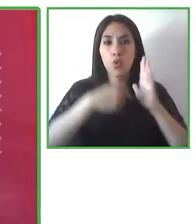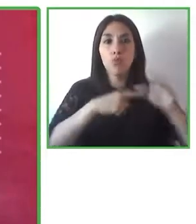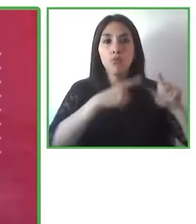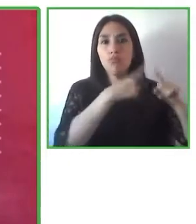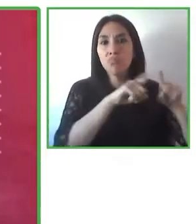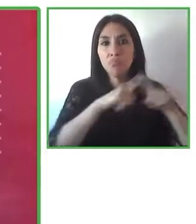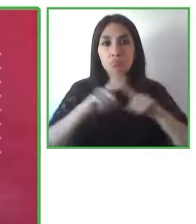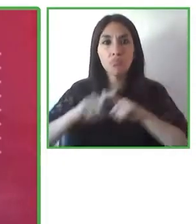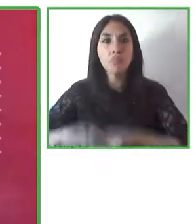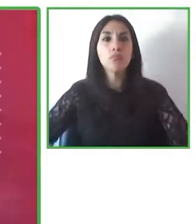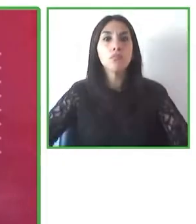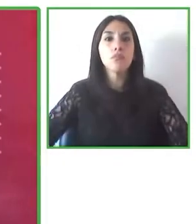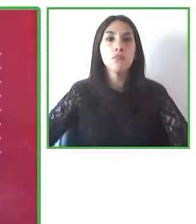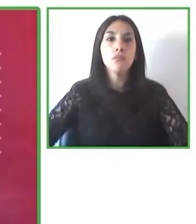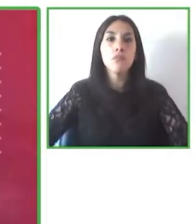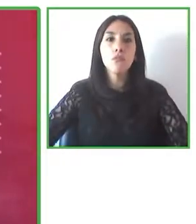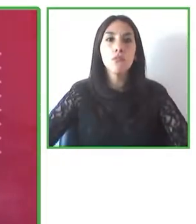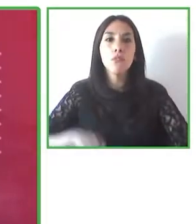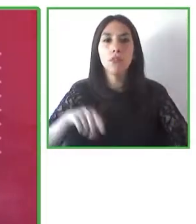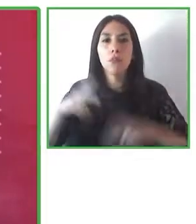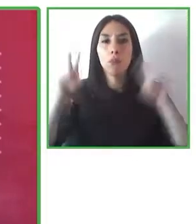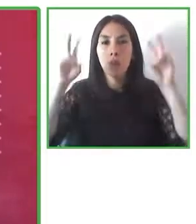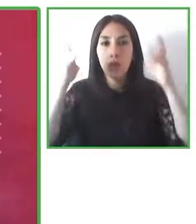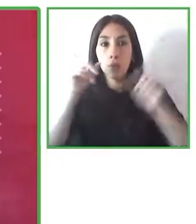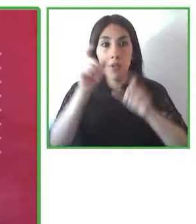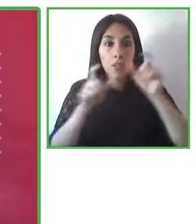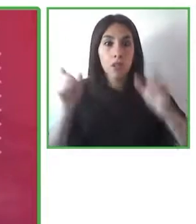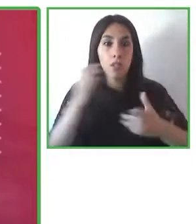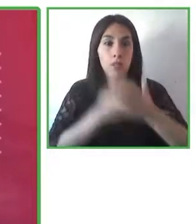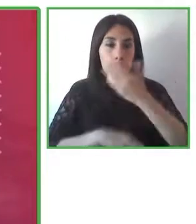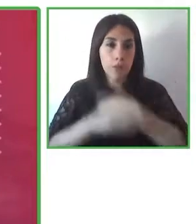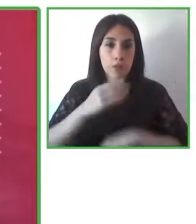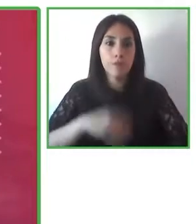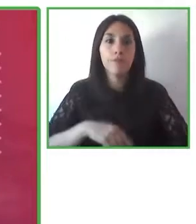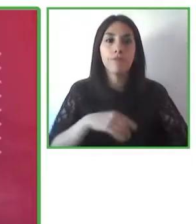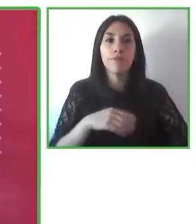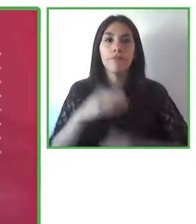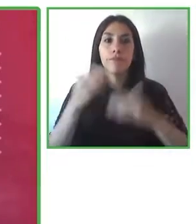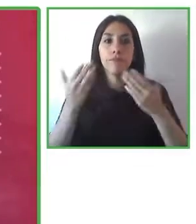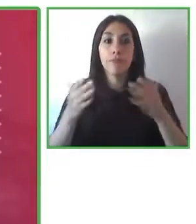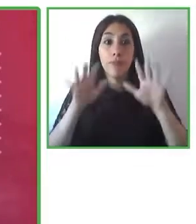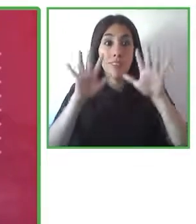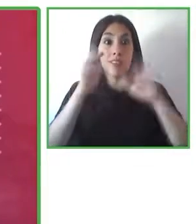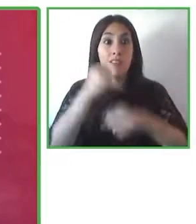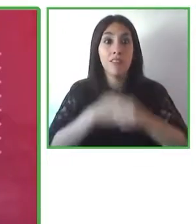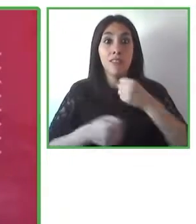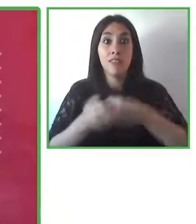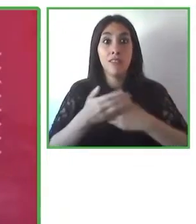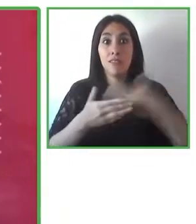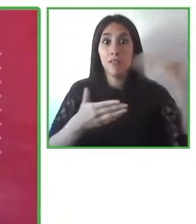and for the past 10 years she has been working on developing books for all and